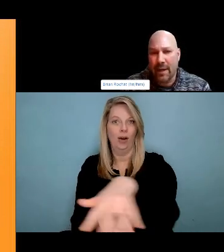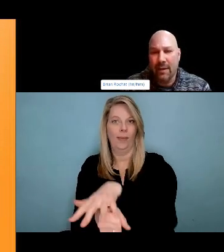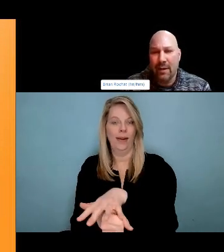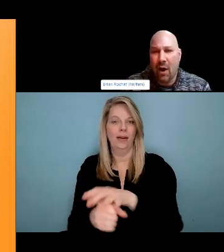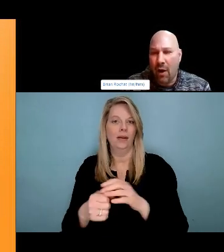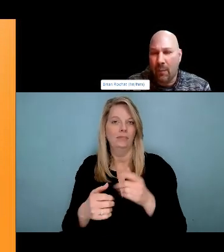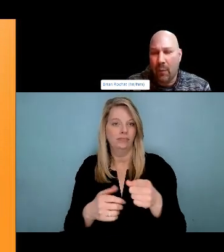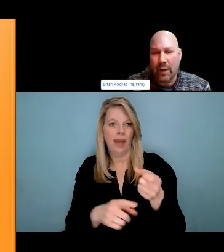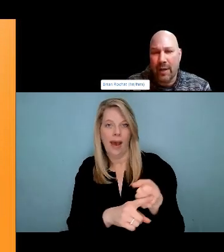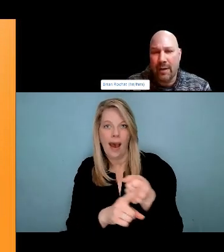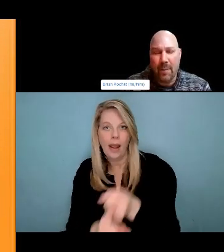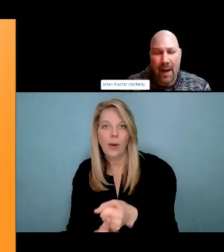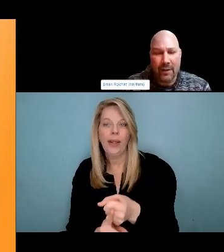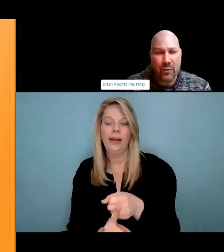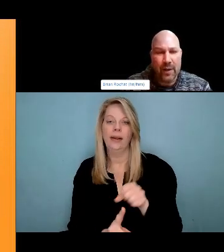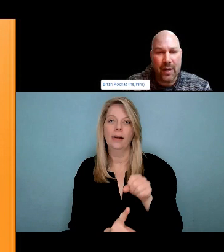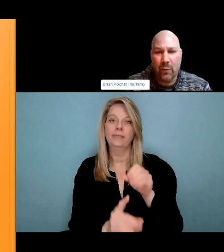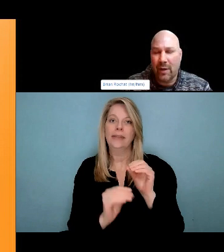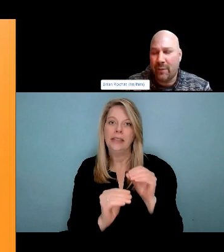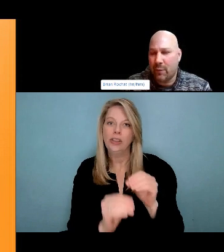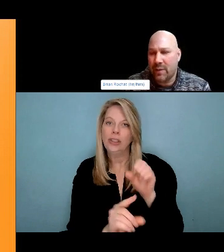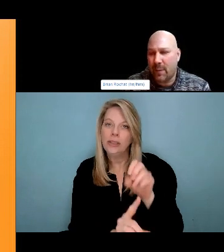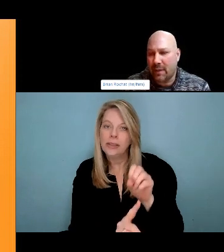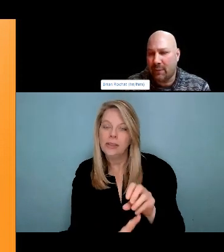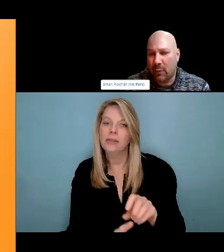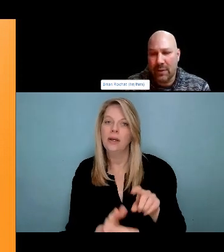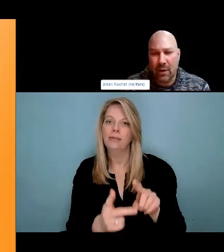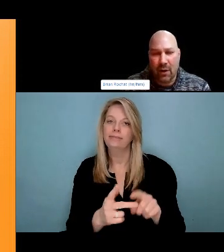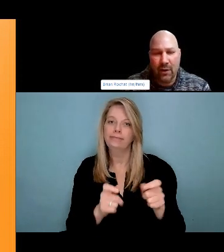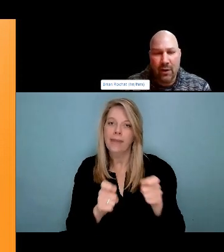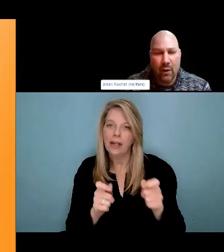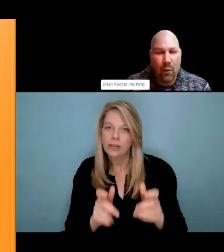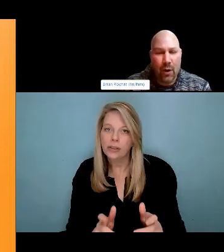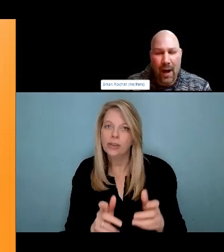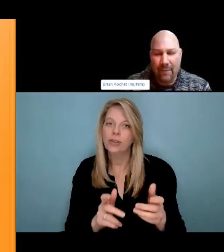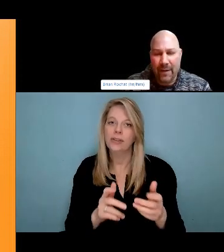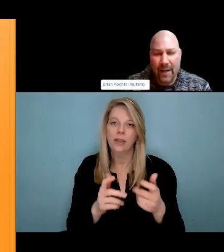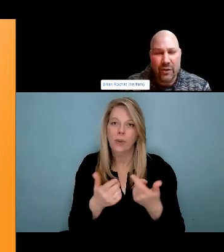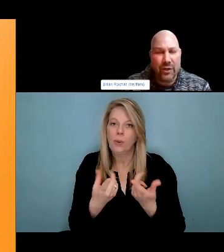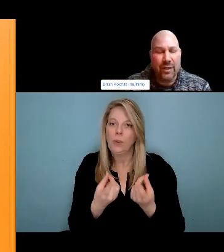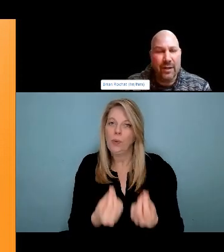of northern Manitoba, both the Hudson's Bay as well as the coastline up there.